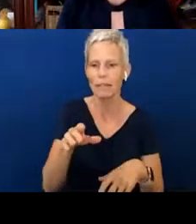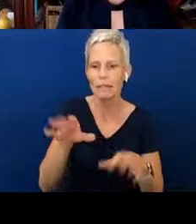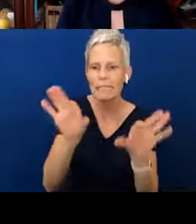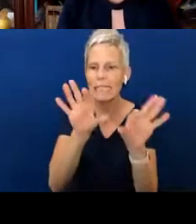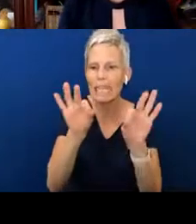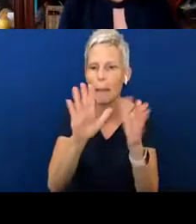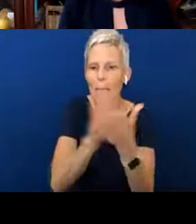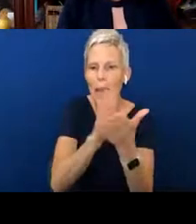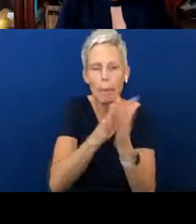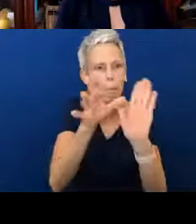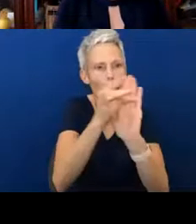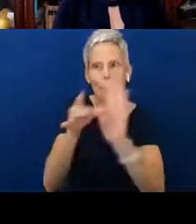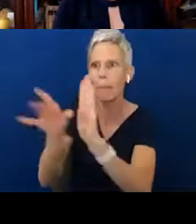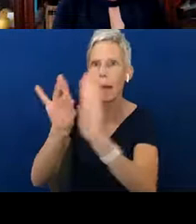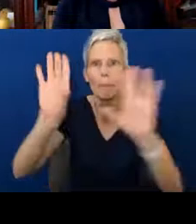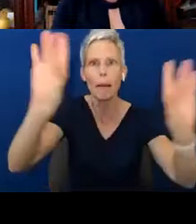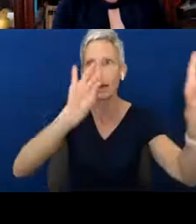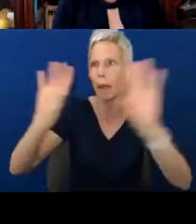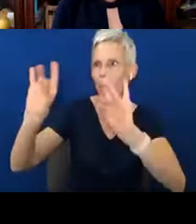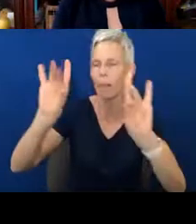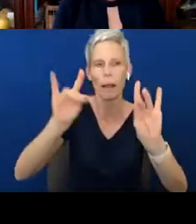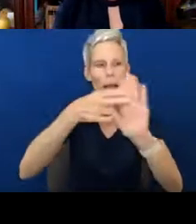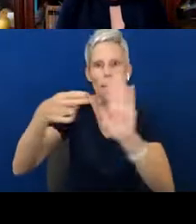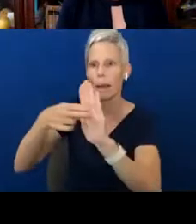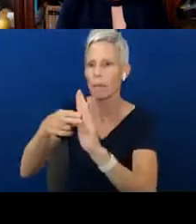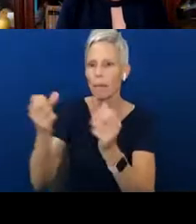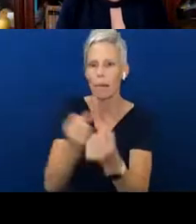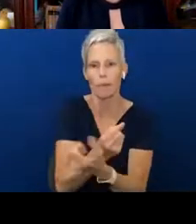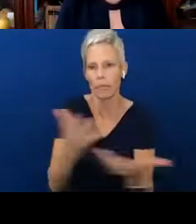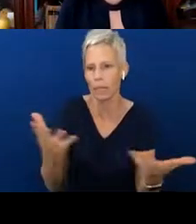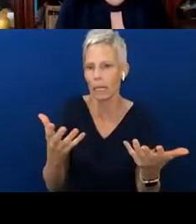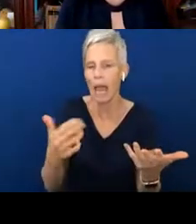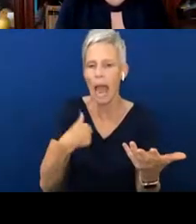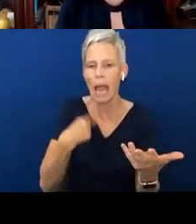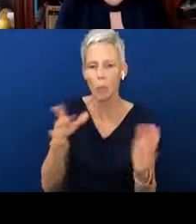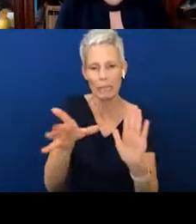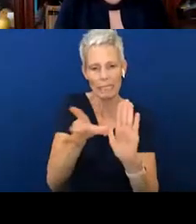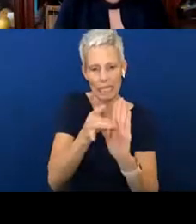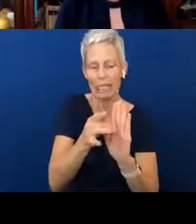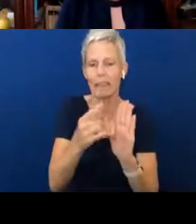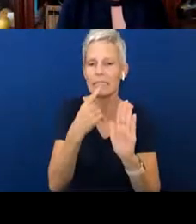was suggested we label everything. So, we had a sticky that said door. We had a sticky that